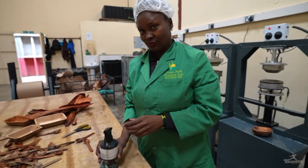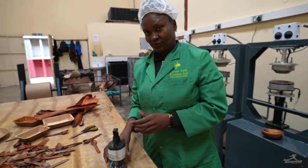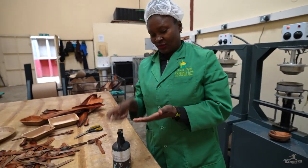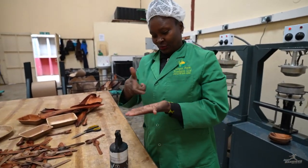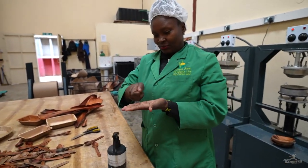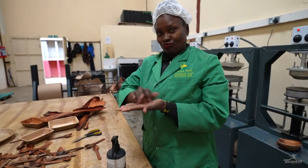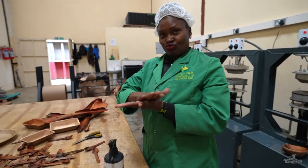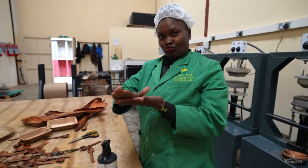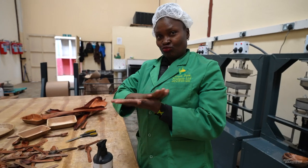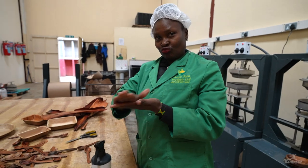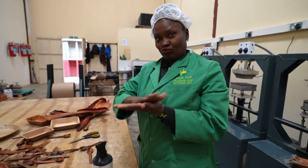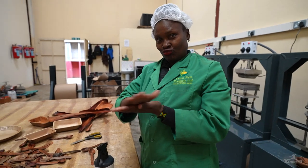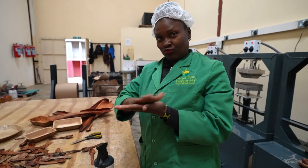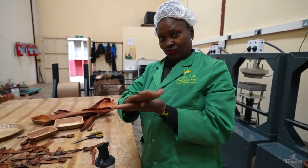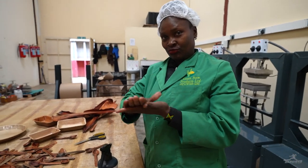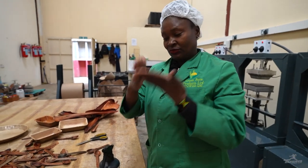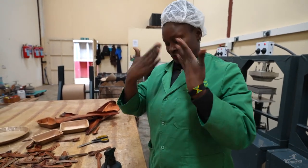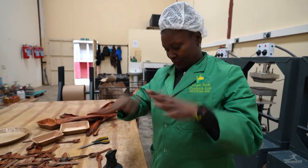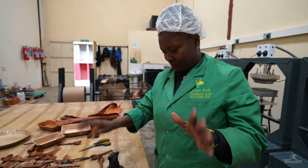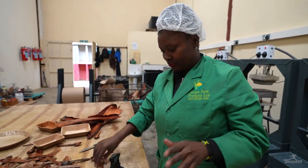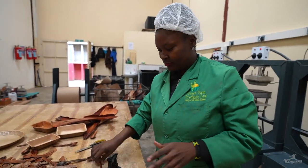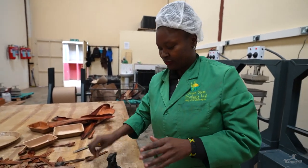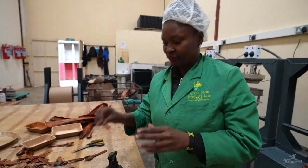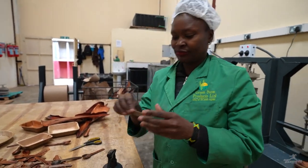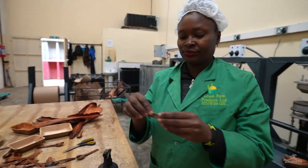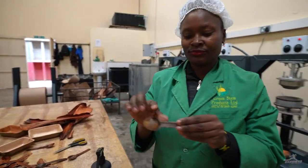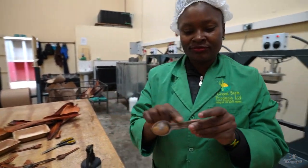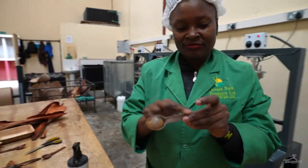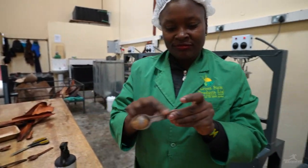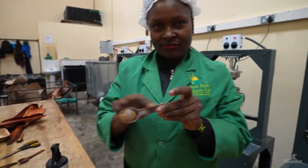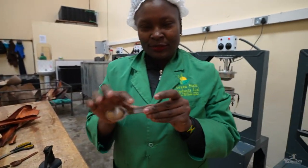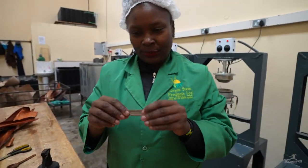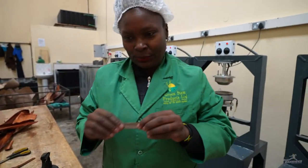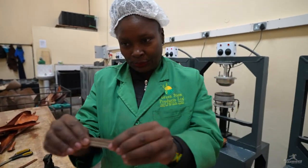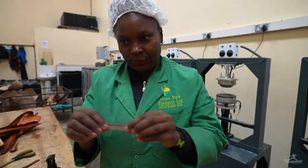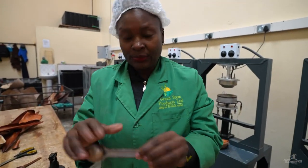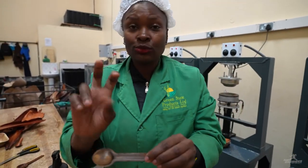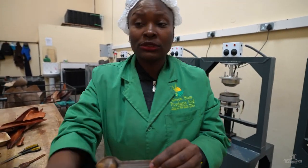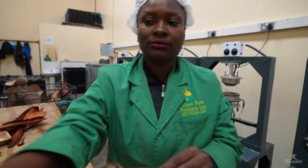Now we clean them using this cleaner. After we clean them, we sand the edges.